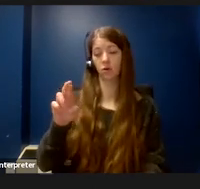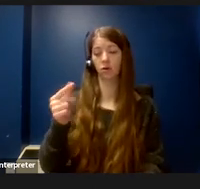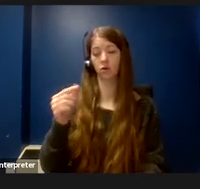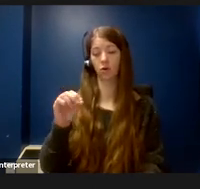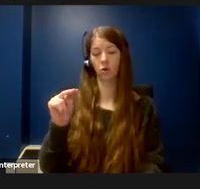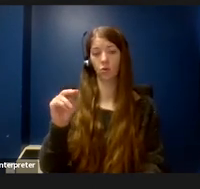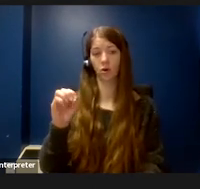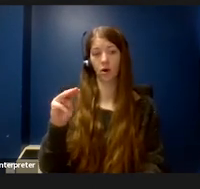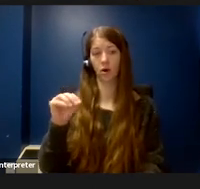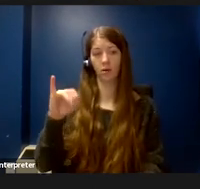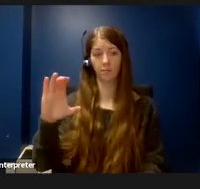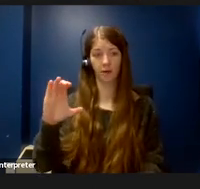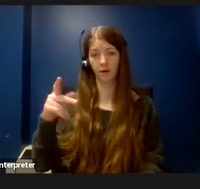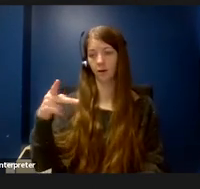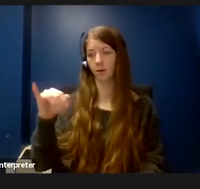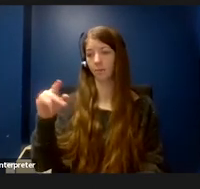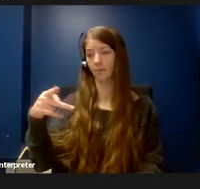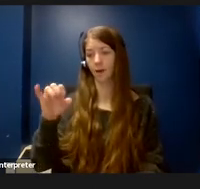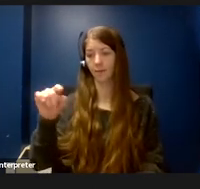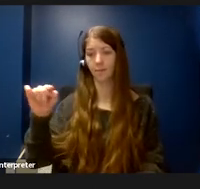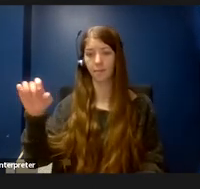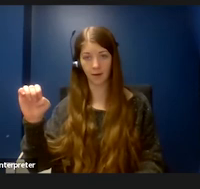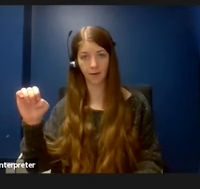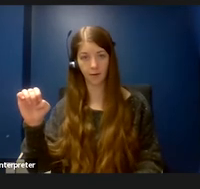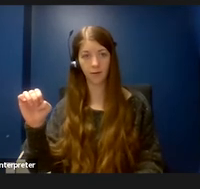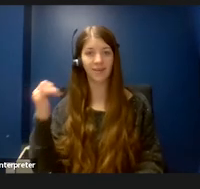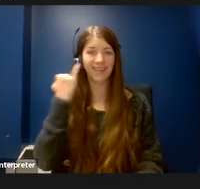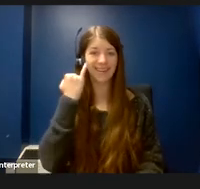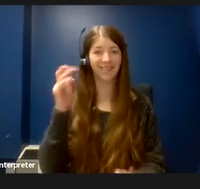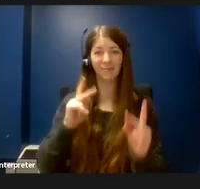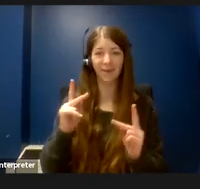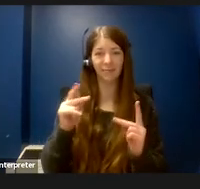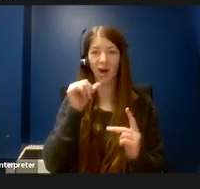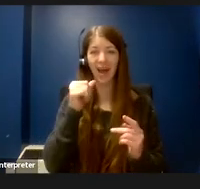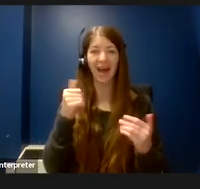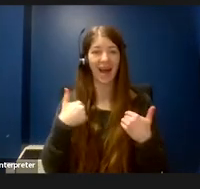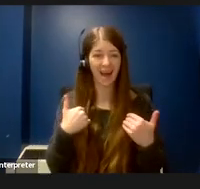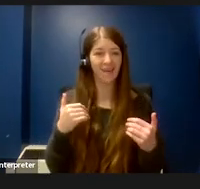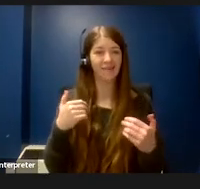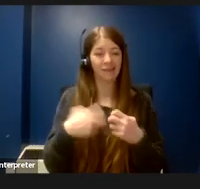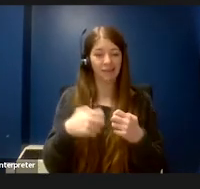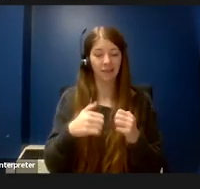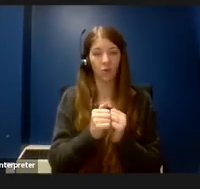somebody with difficulty fine motor control. Plastic beakers and graduated cylinders